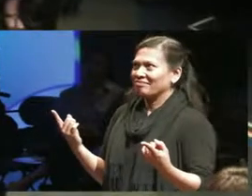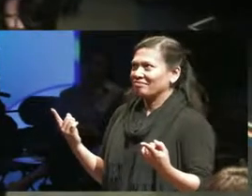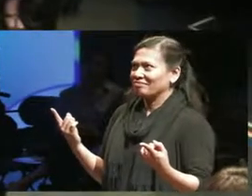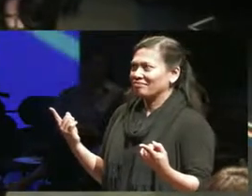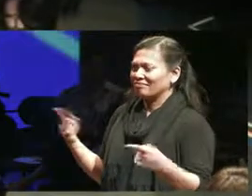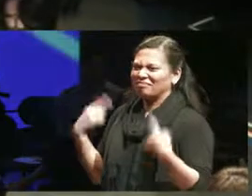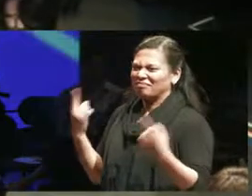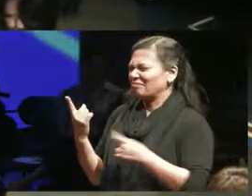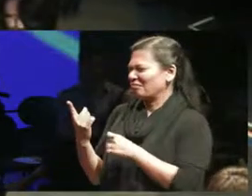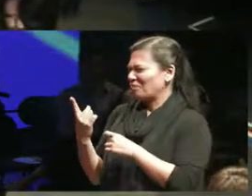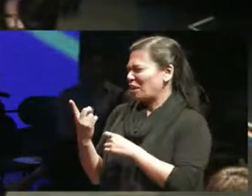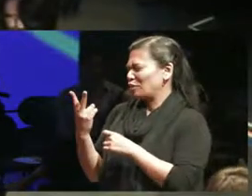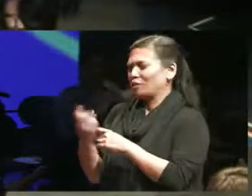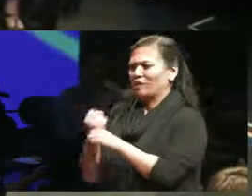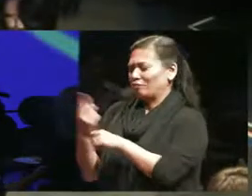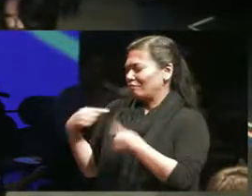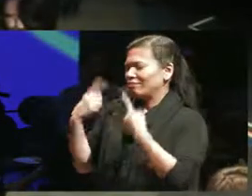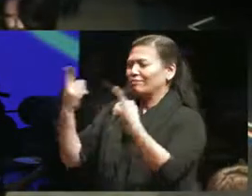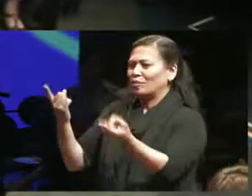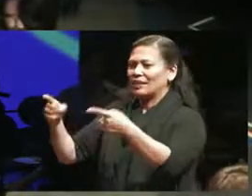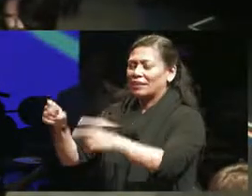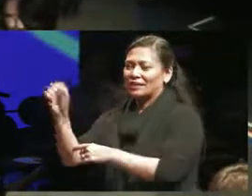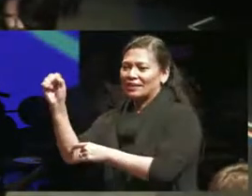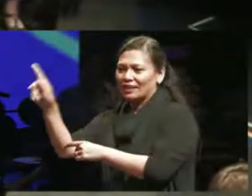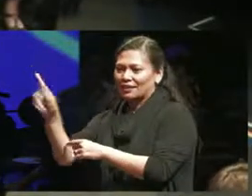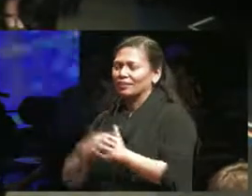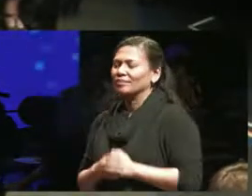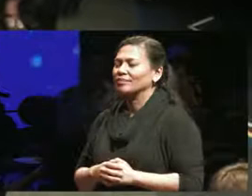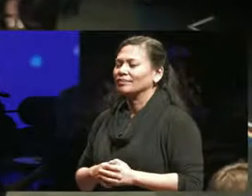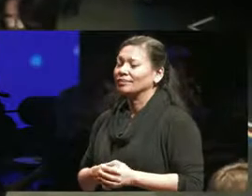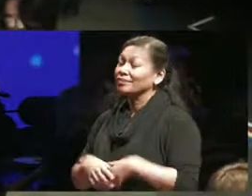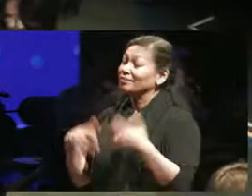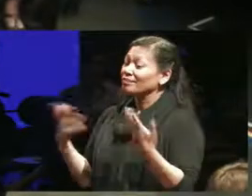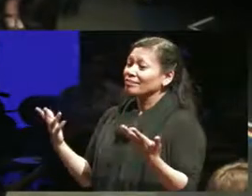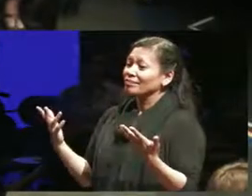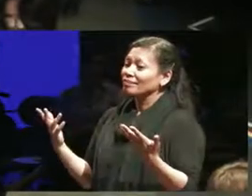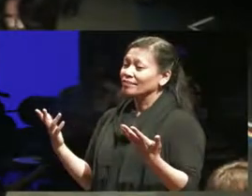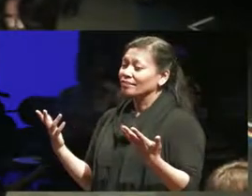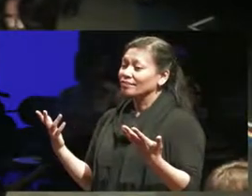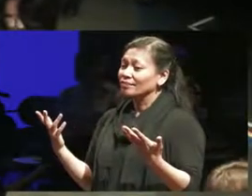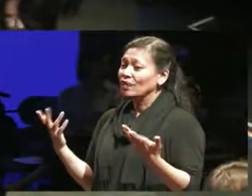year or last couple of years but um supposed to say with regards to both